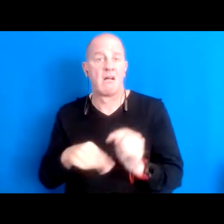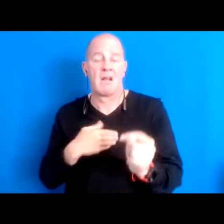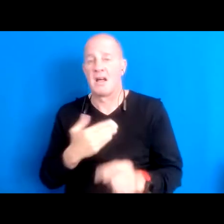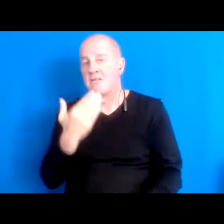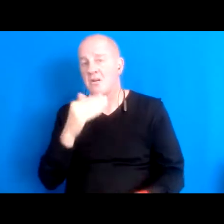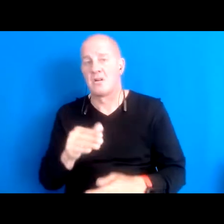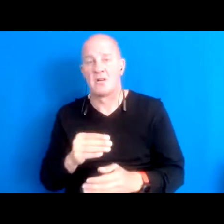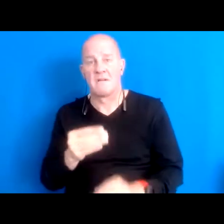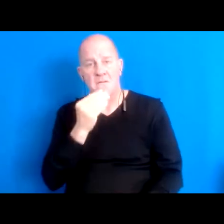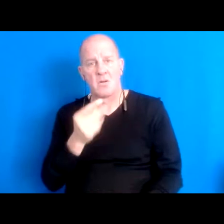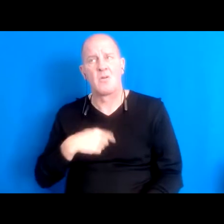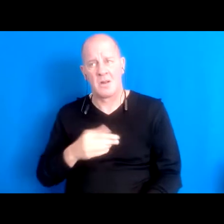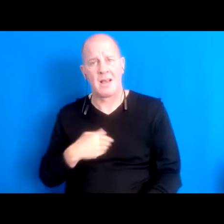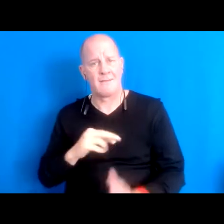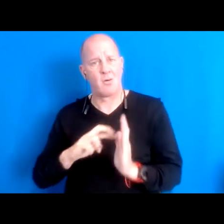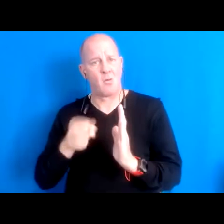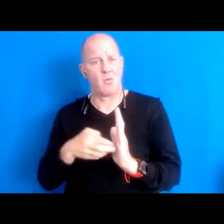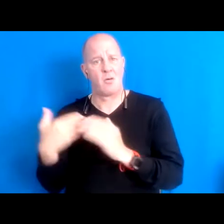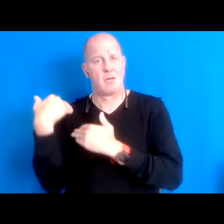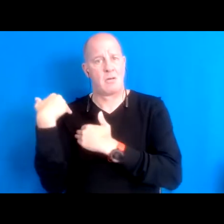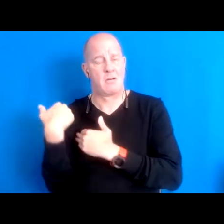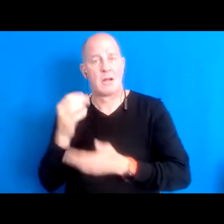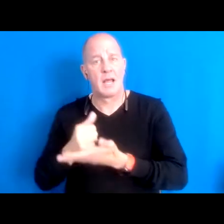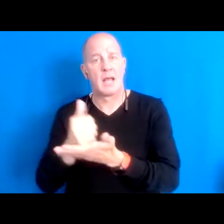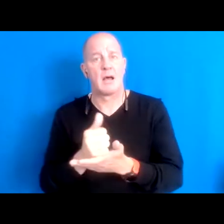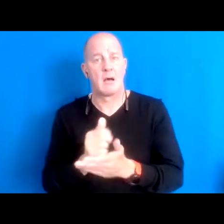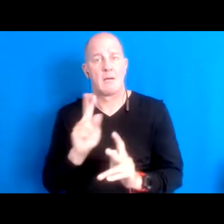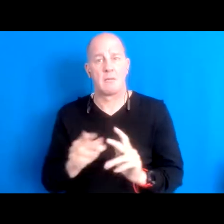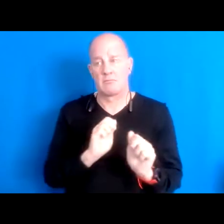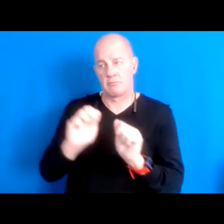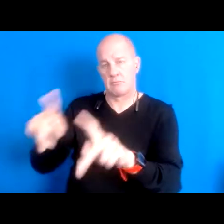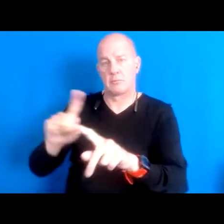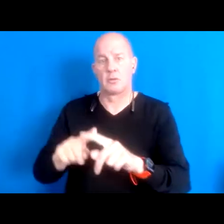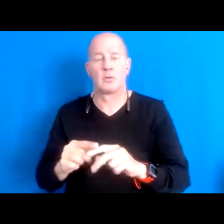16:05:29 role and responsibility to play, and helping to return to our relationship with the rest of our ecosystems.